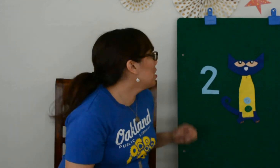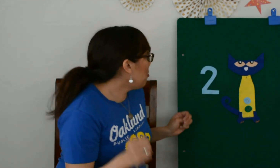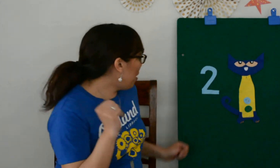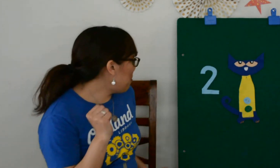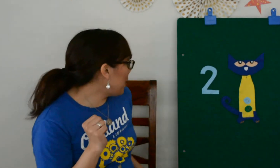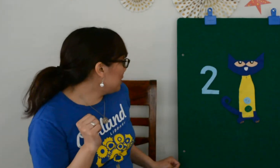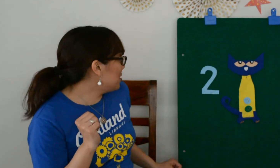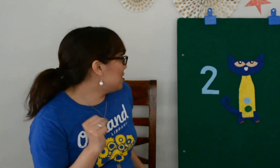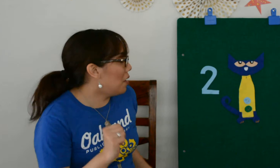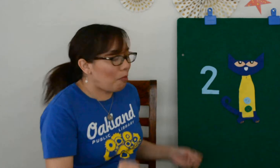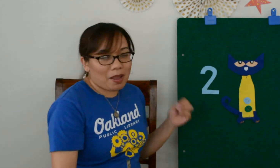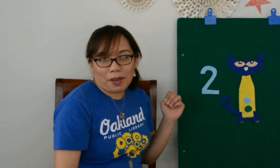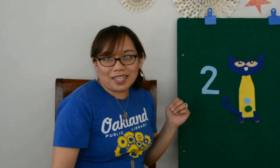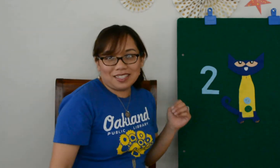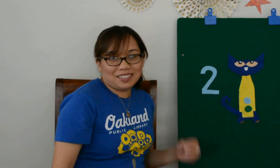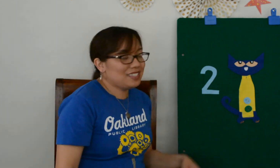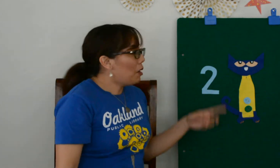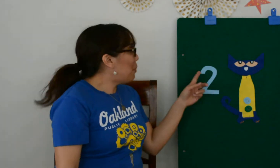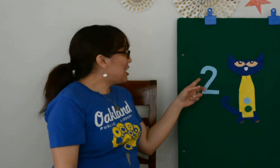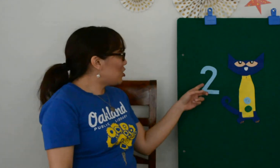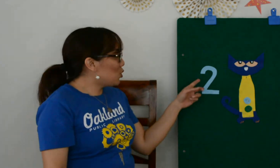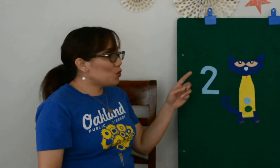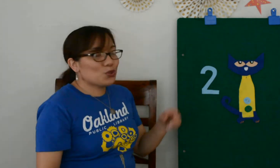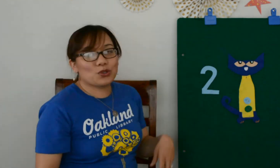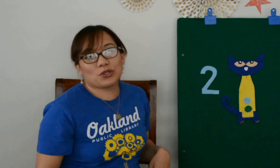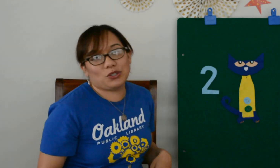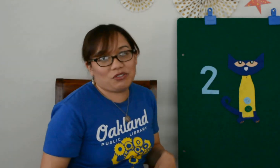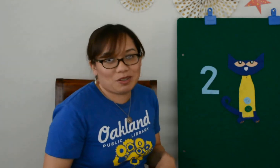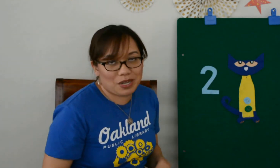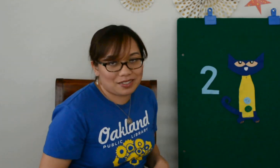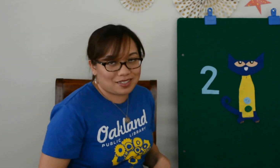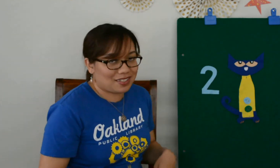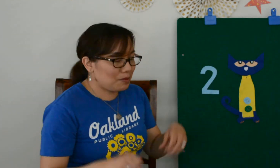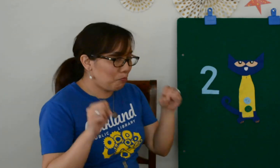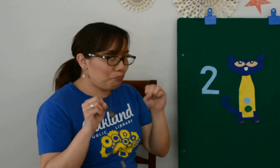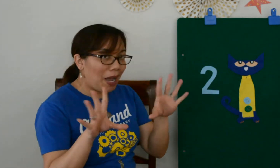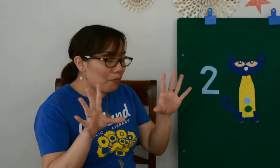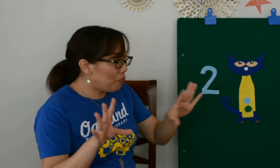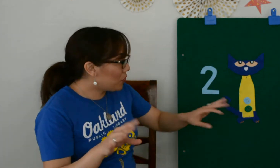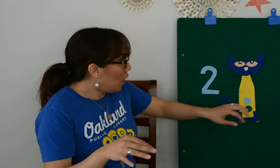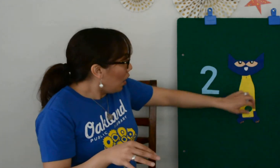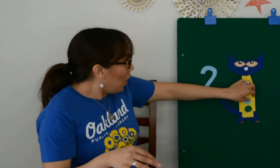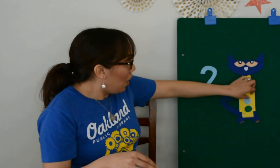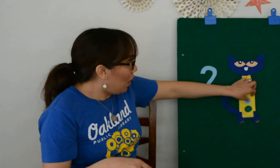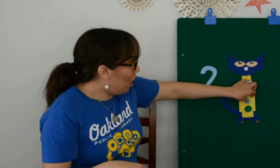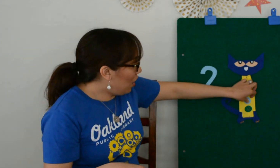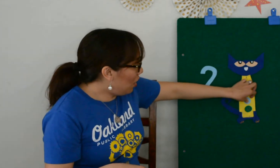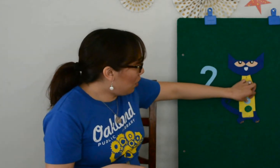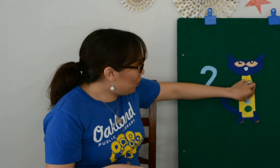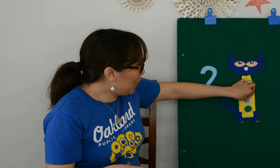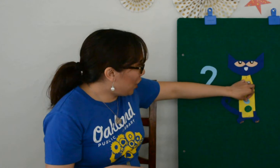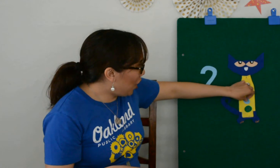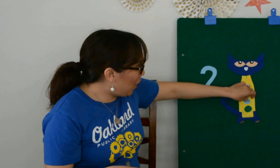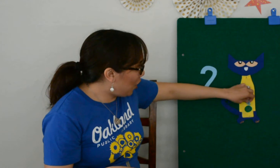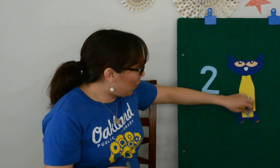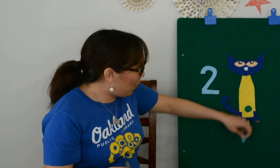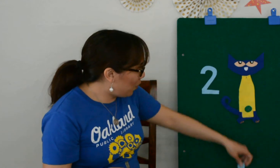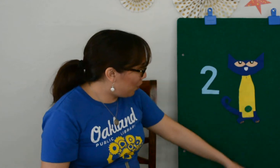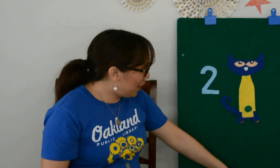My buttons, my buttons, my two groovy buttons.” POP! Oh noooo!